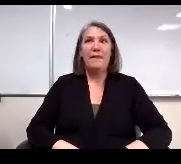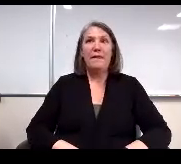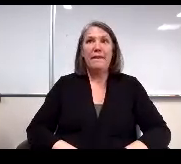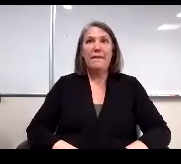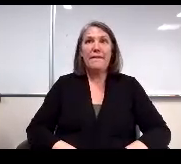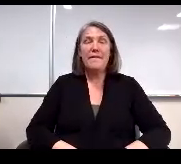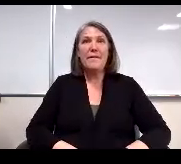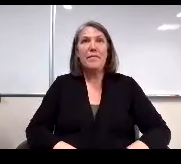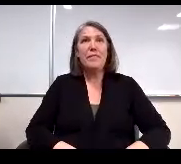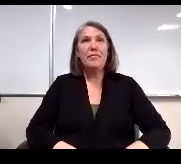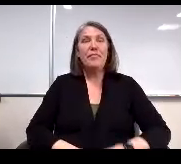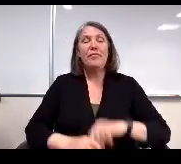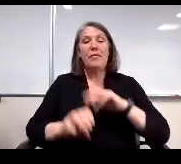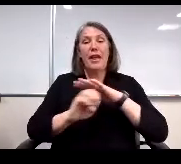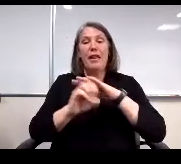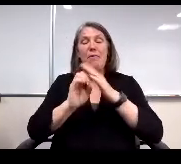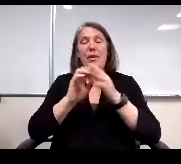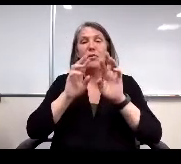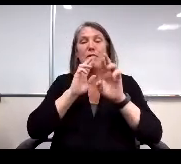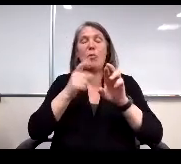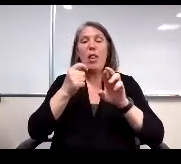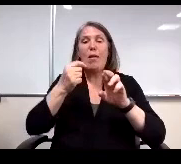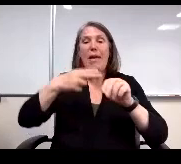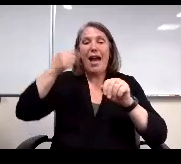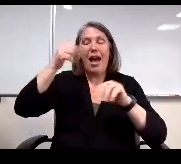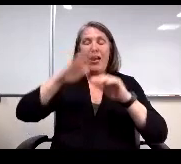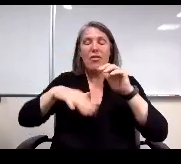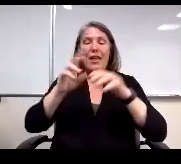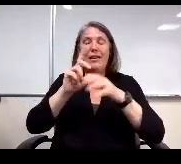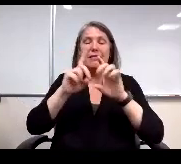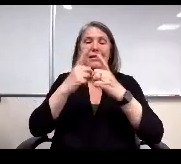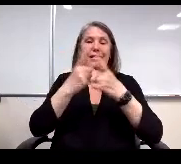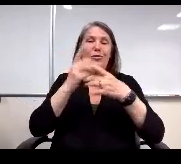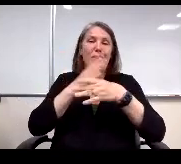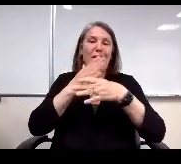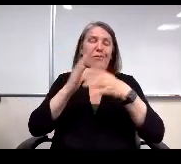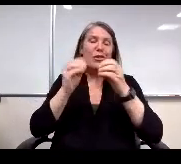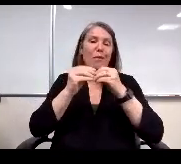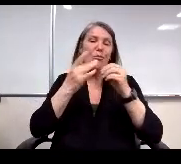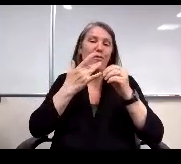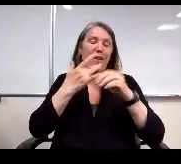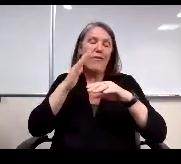Elementary report slightly higher than the district average and was reported as more favorable than in previous years.